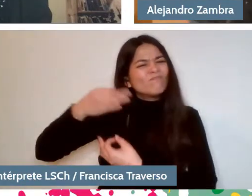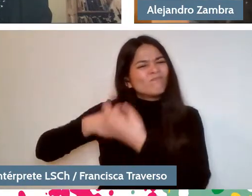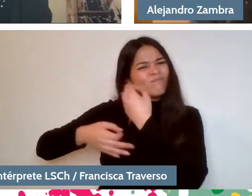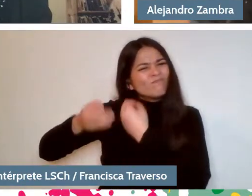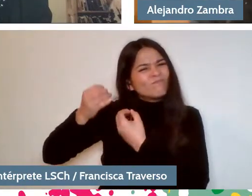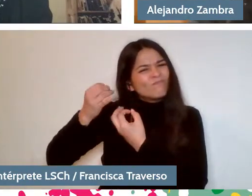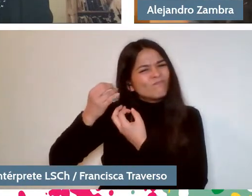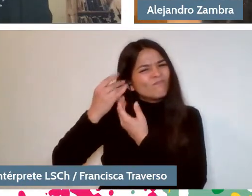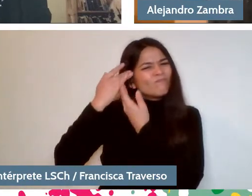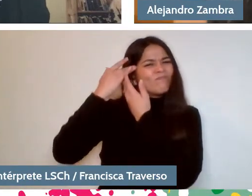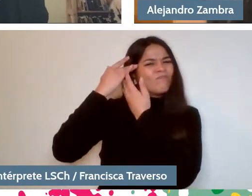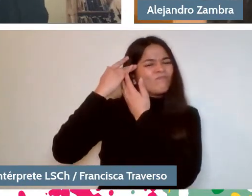with her voice.